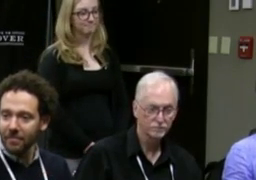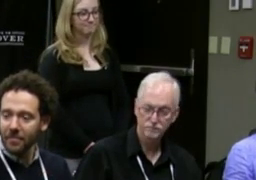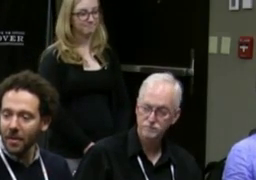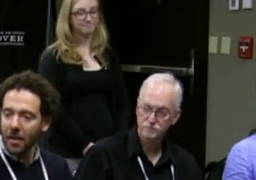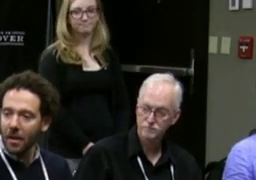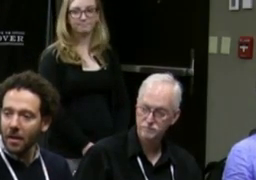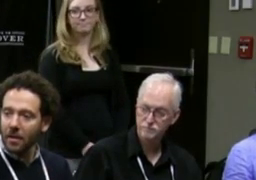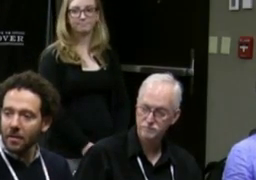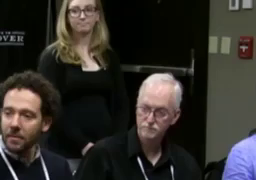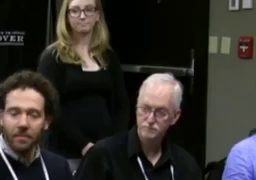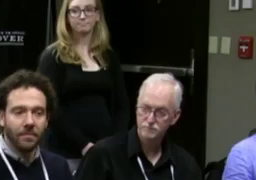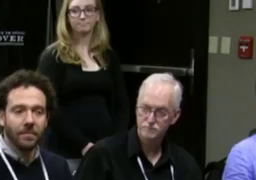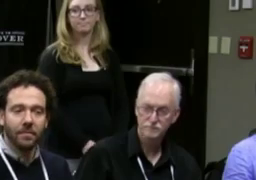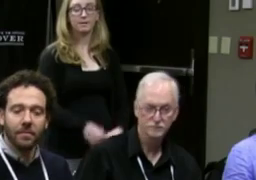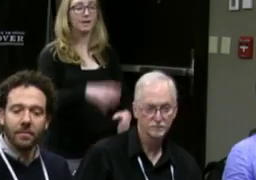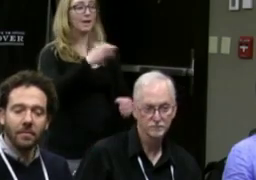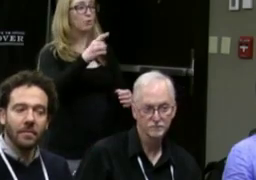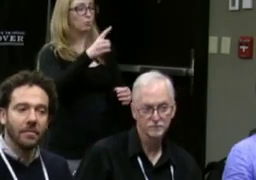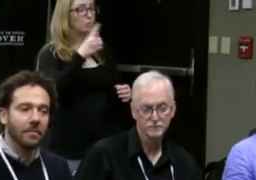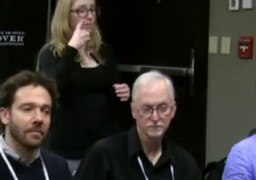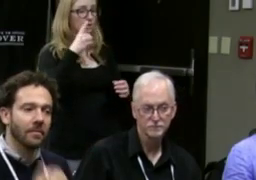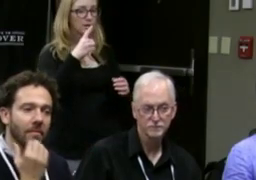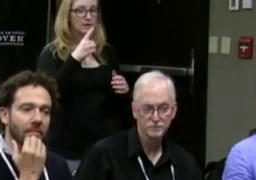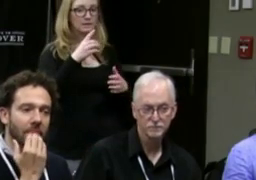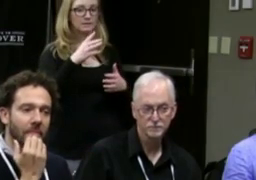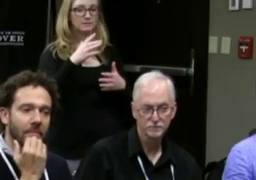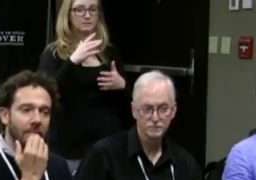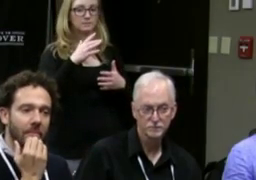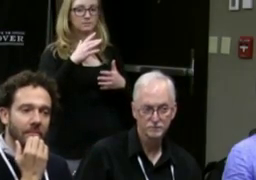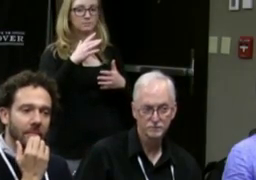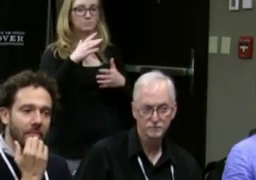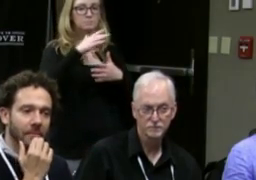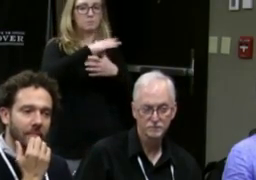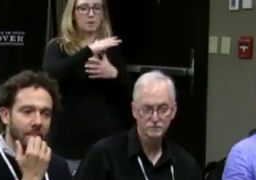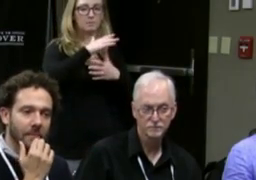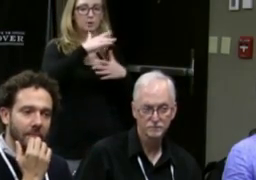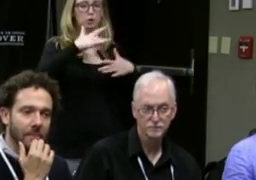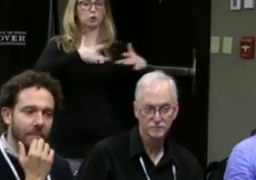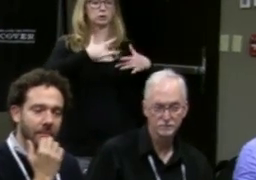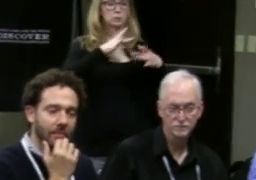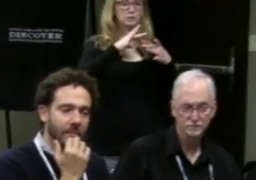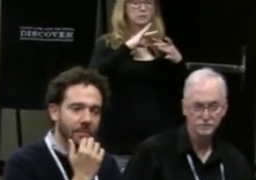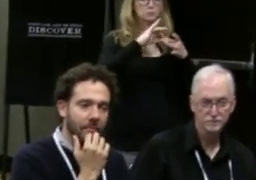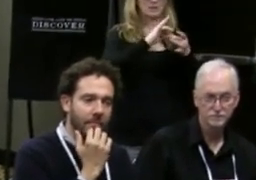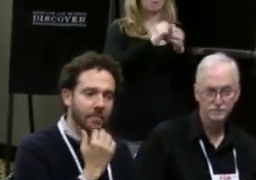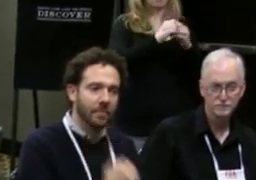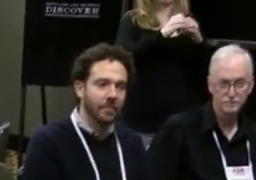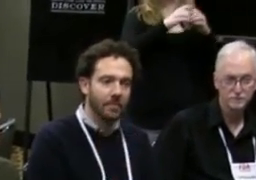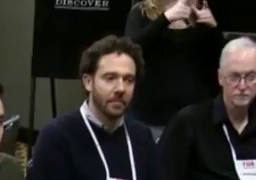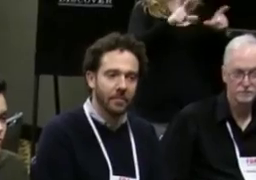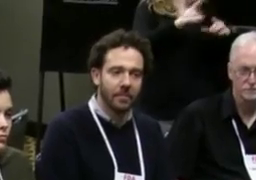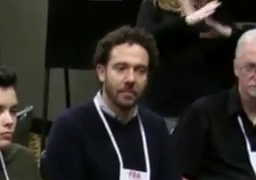And do you think the primary concern with that production was about just the language barrier?